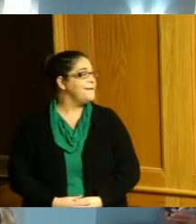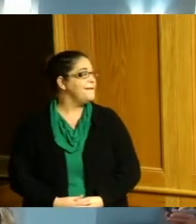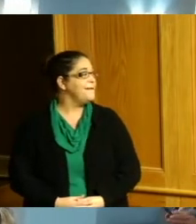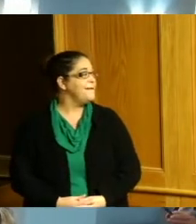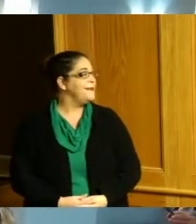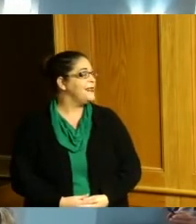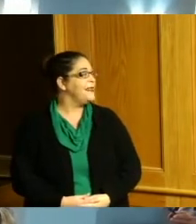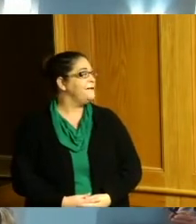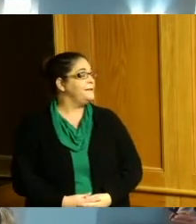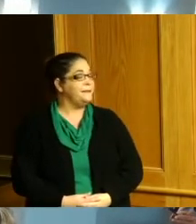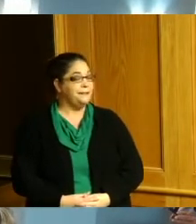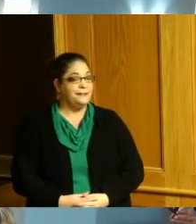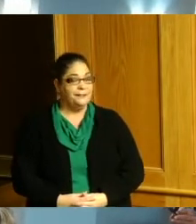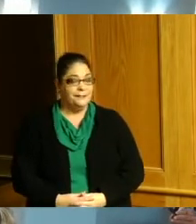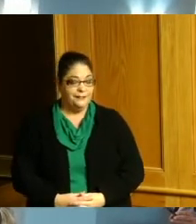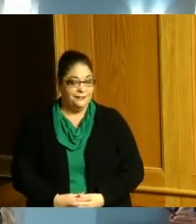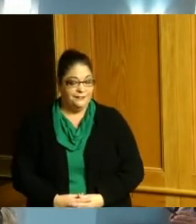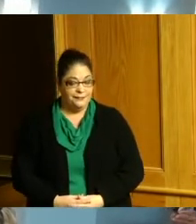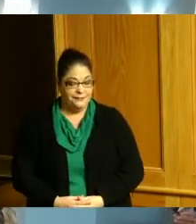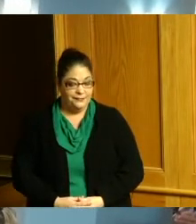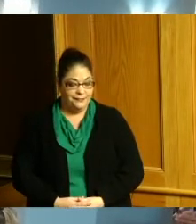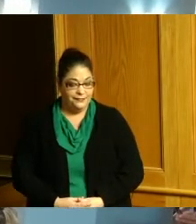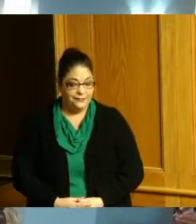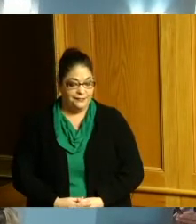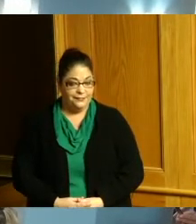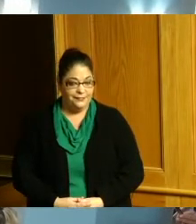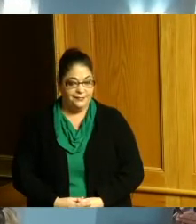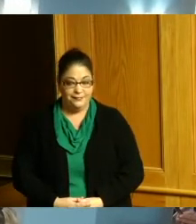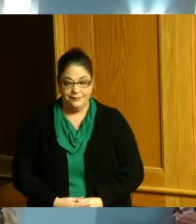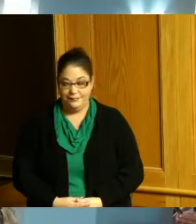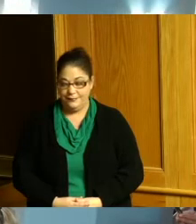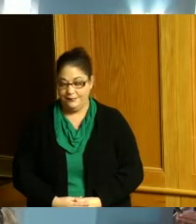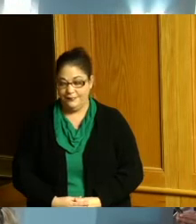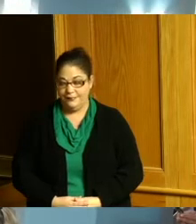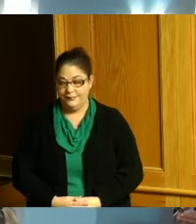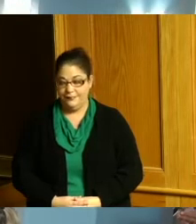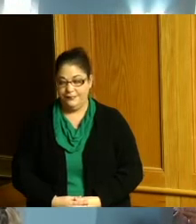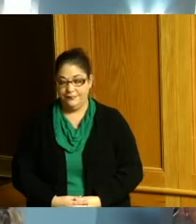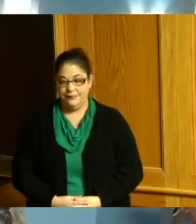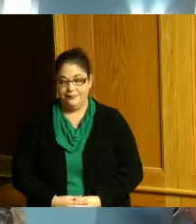there you go